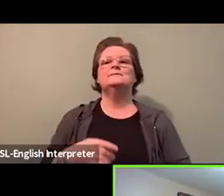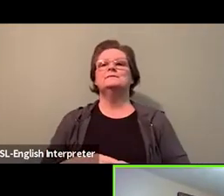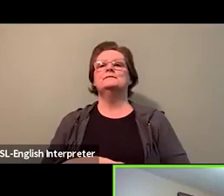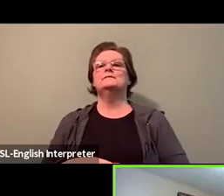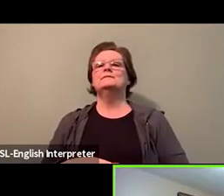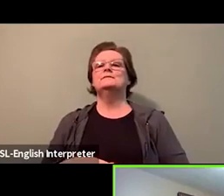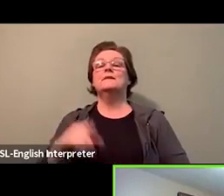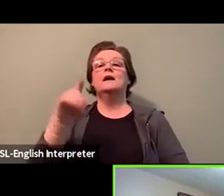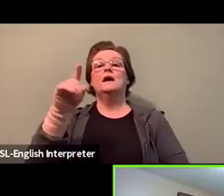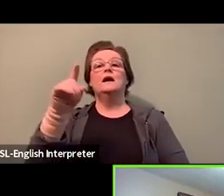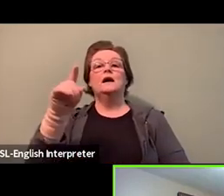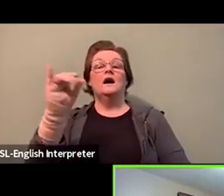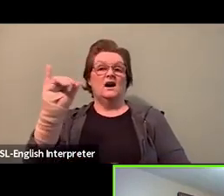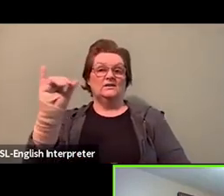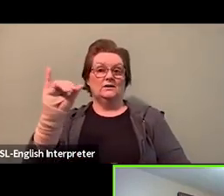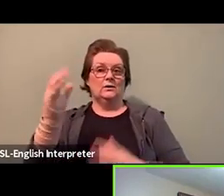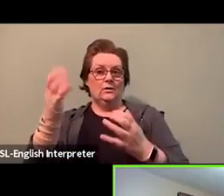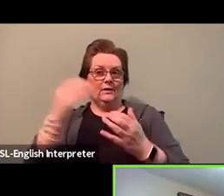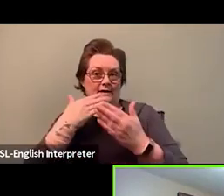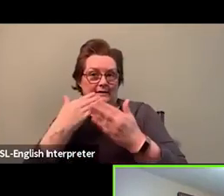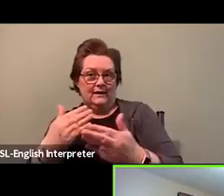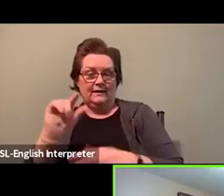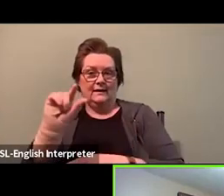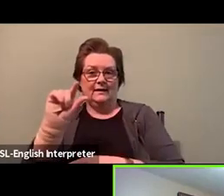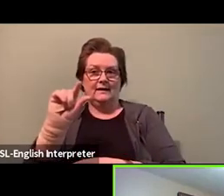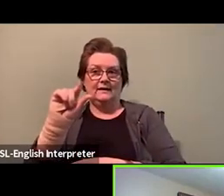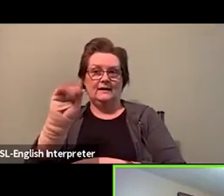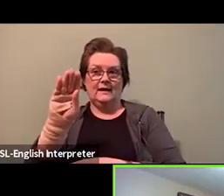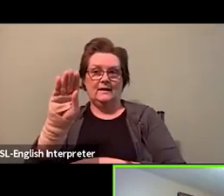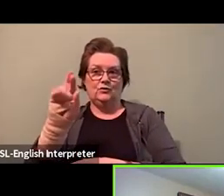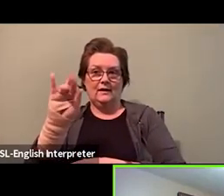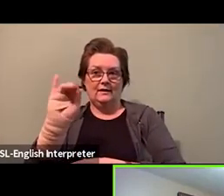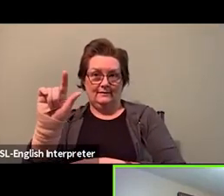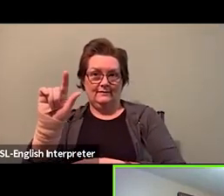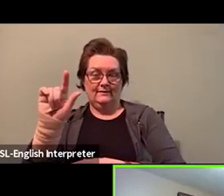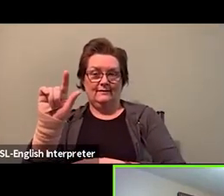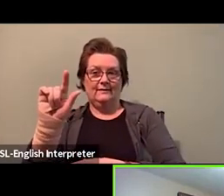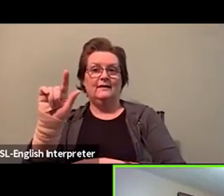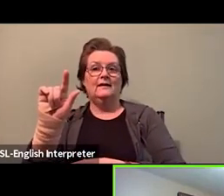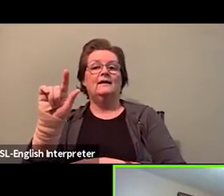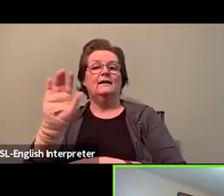that we have Gabrielle, and we thank you for being with us as well.